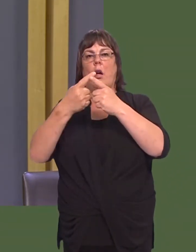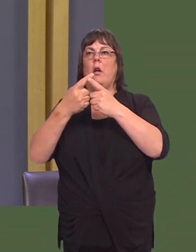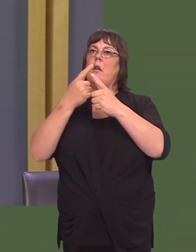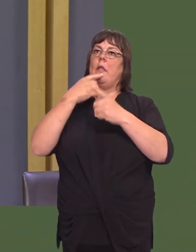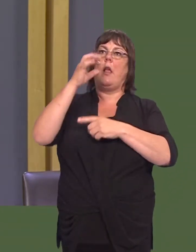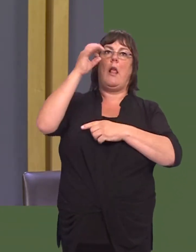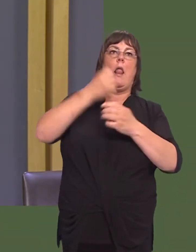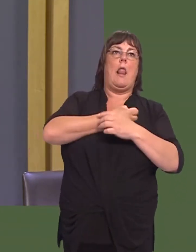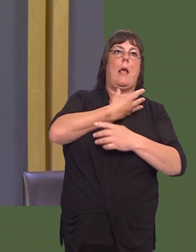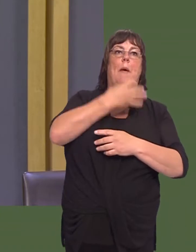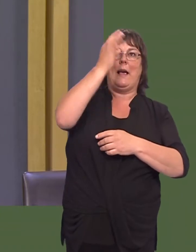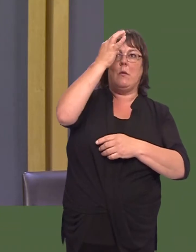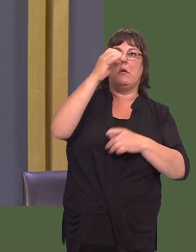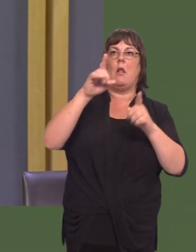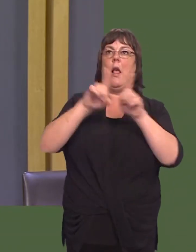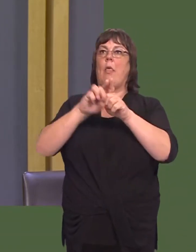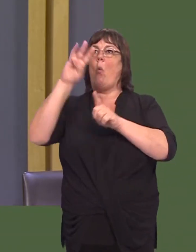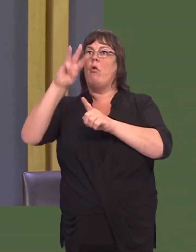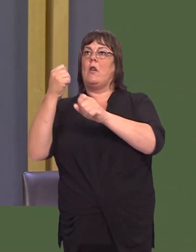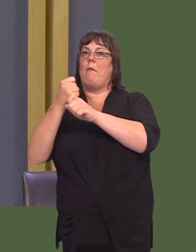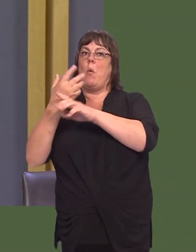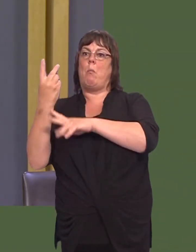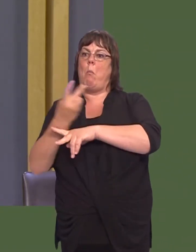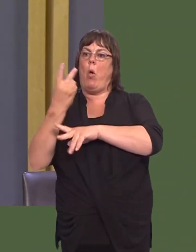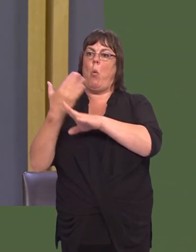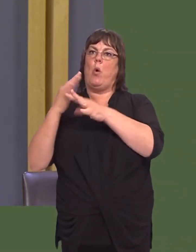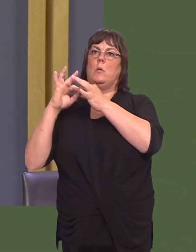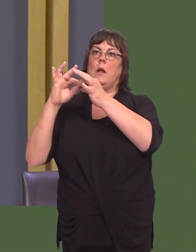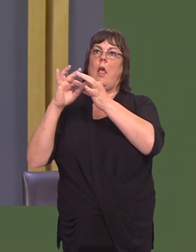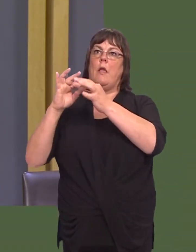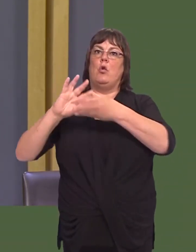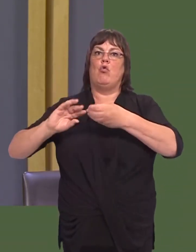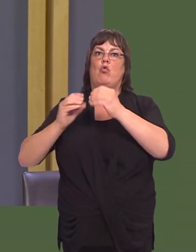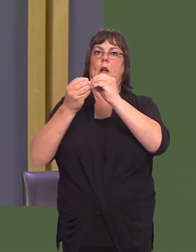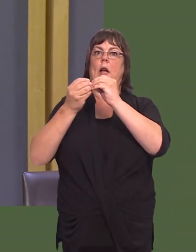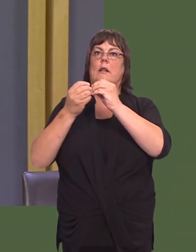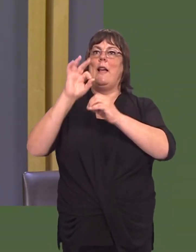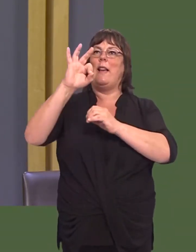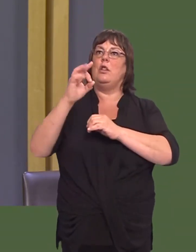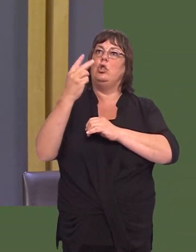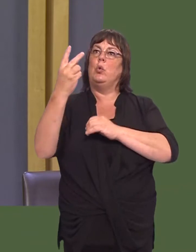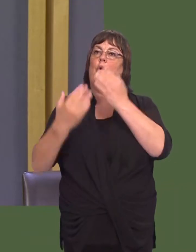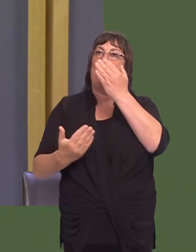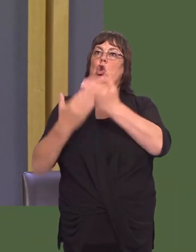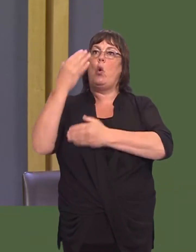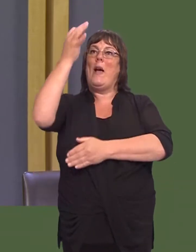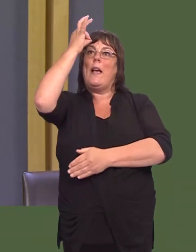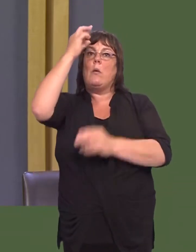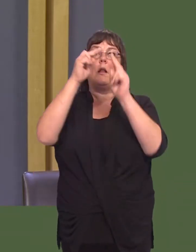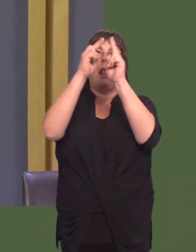of a Labour council and a Welsh Labour Government working together to see the first new council houses in a generationó82 new council houses.